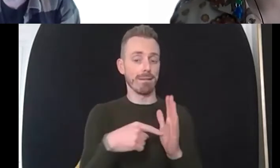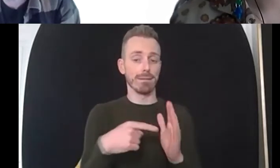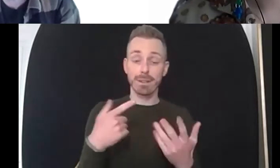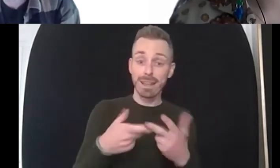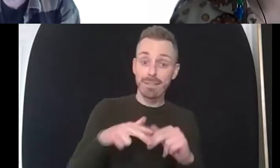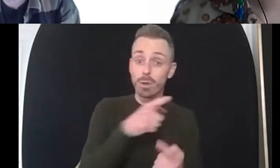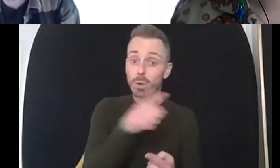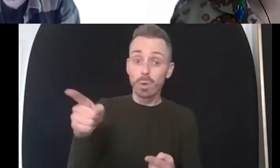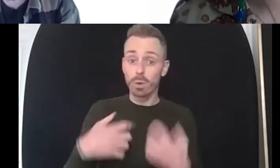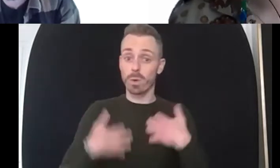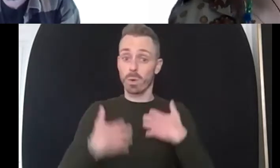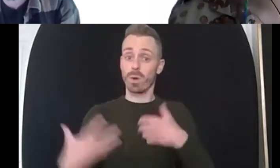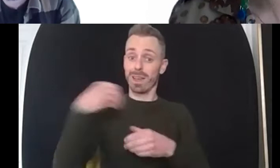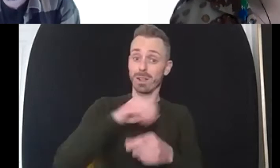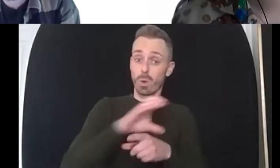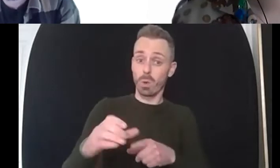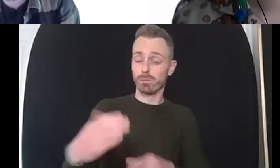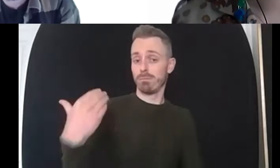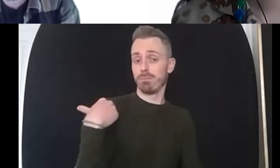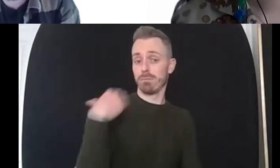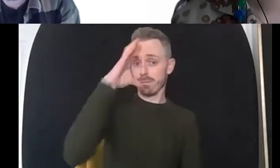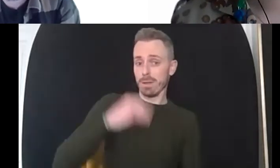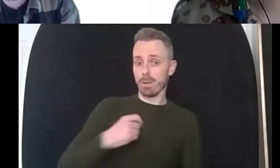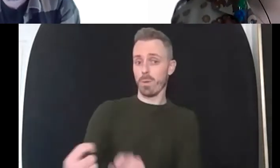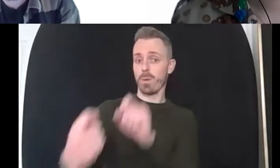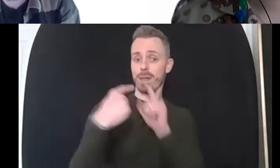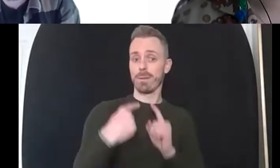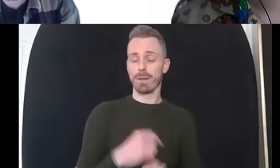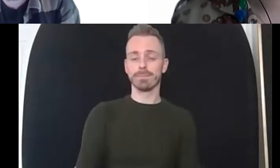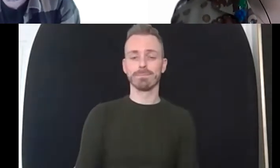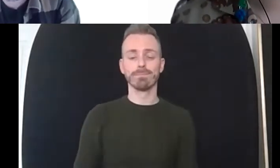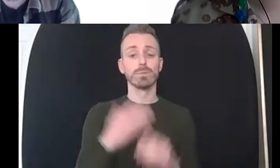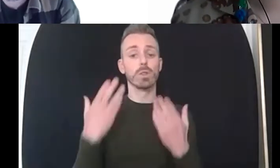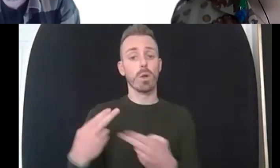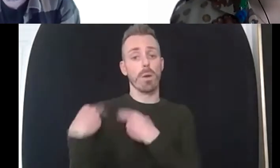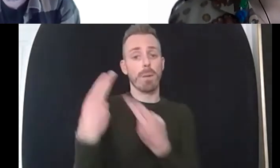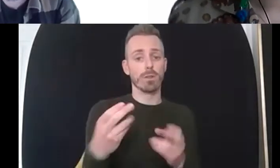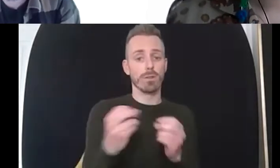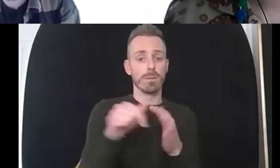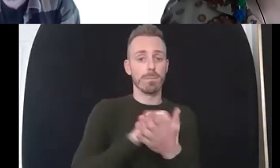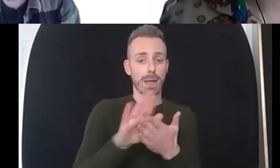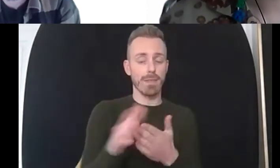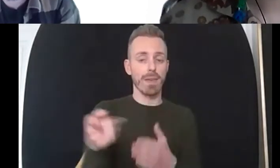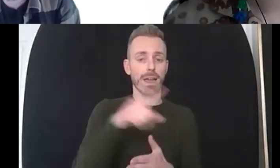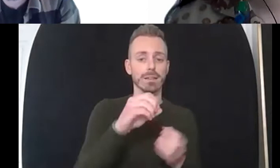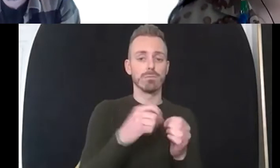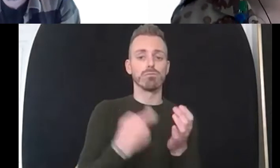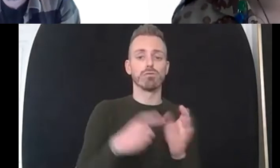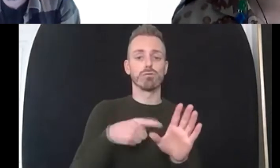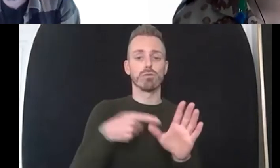um so i'm gonna hand over now to uh beth and brian thank you lewis and thank you everyone